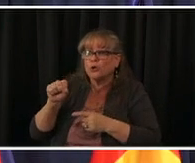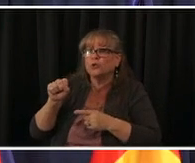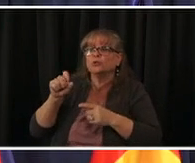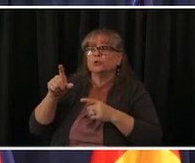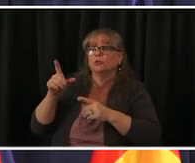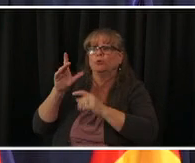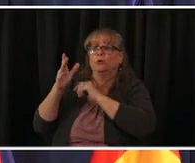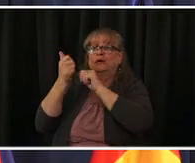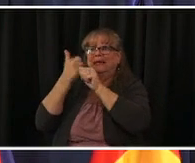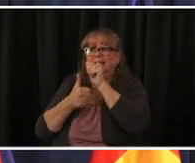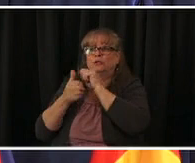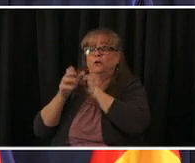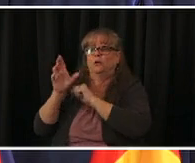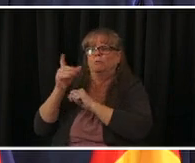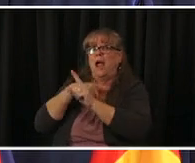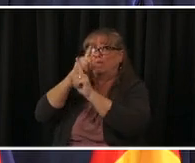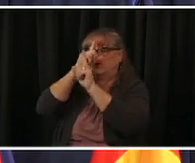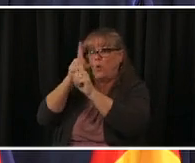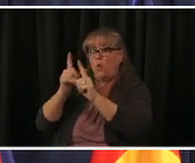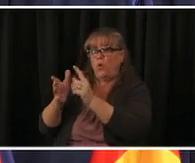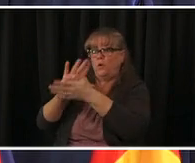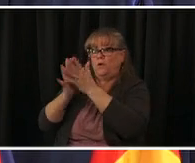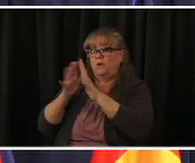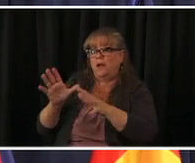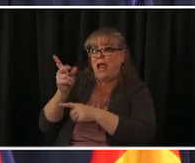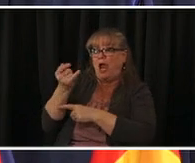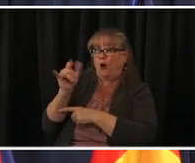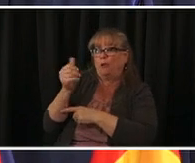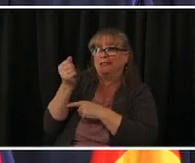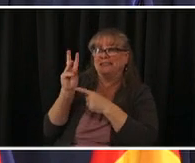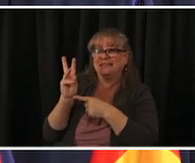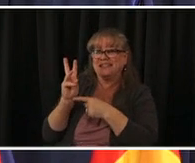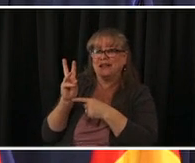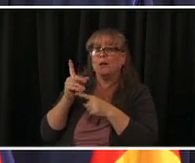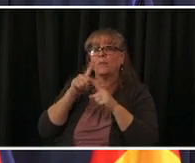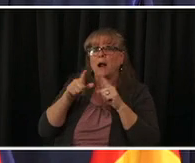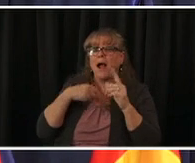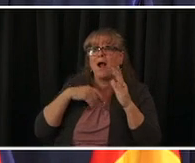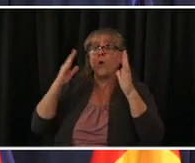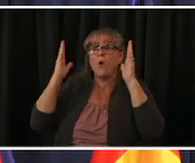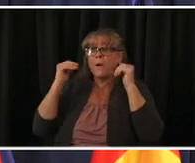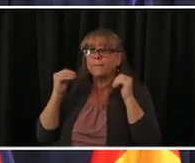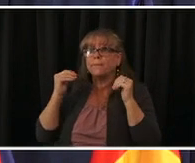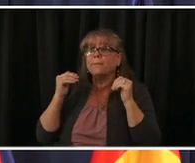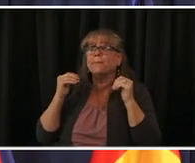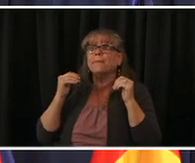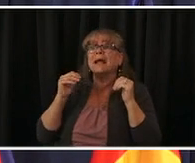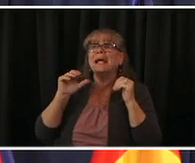i'm confident that barring any uh unexpected uh major change in the trajectory of the virus